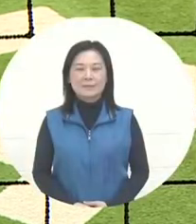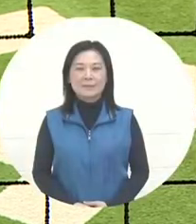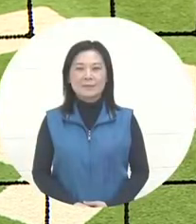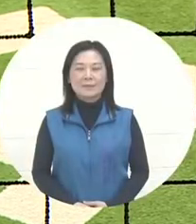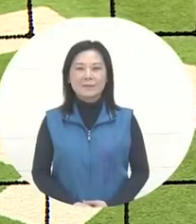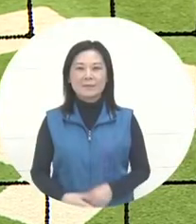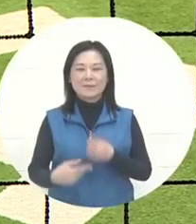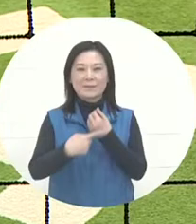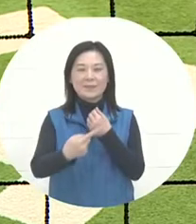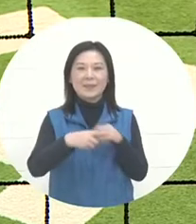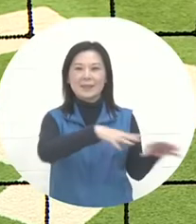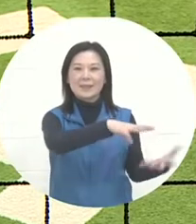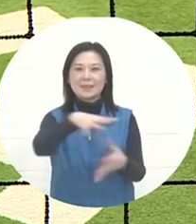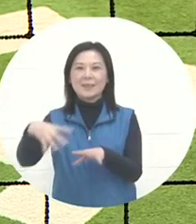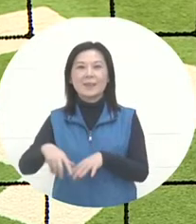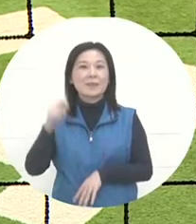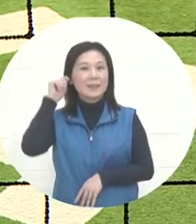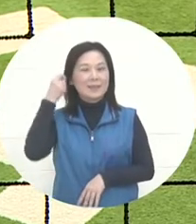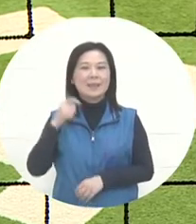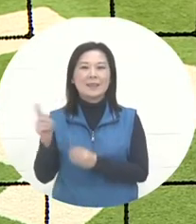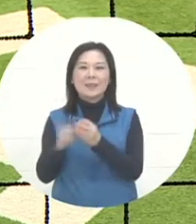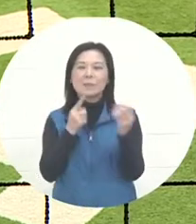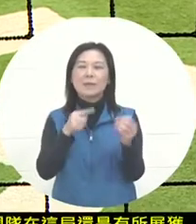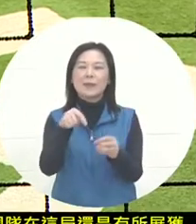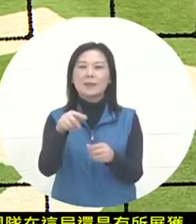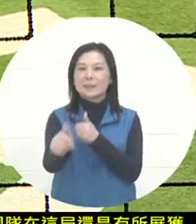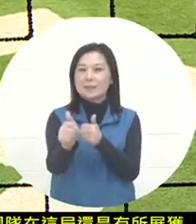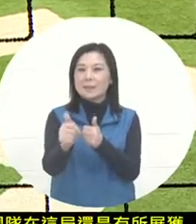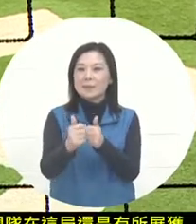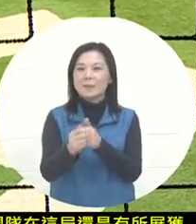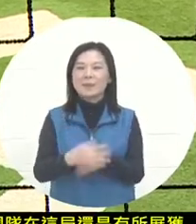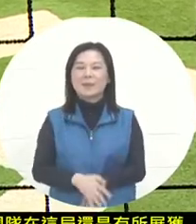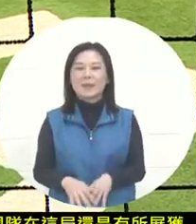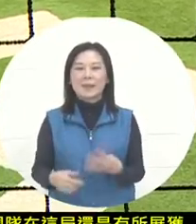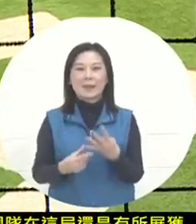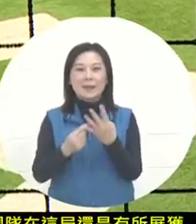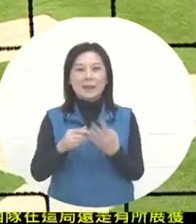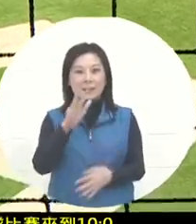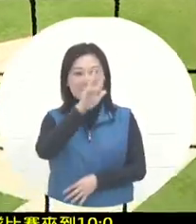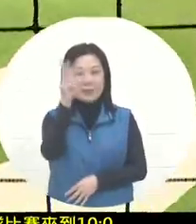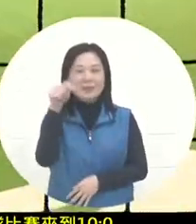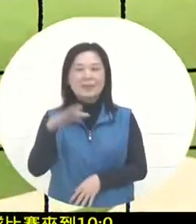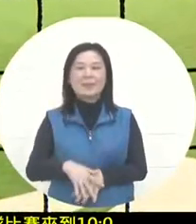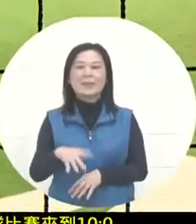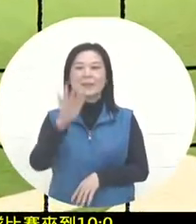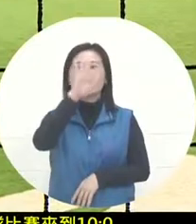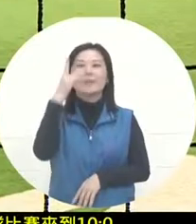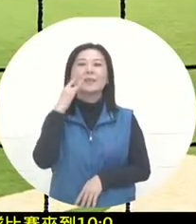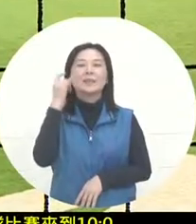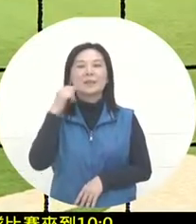has come to an end. By 10:0, the fourth day of the First World Cup Deaf Baseball Championship will be held on Tam Baseball.